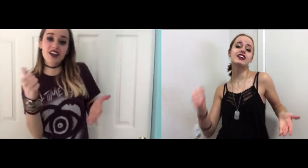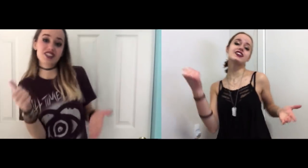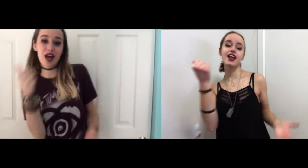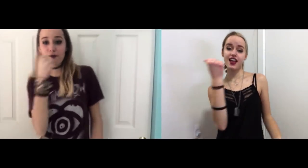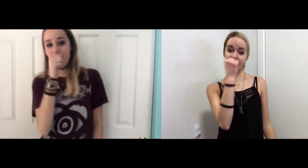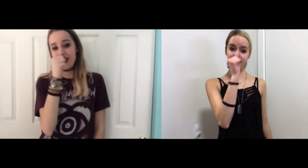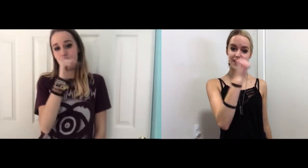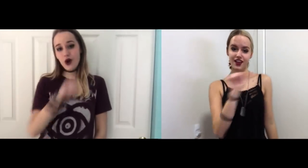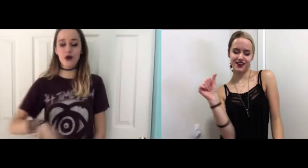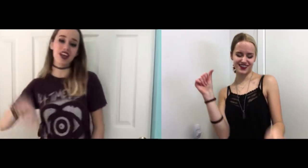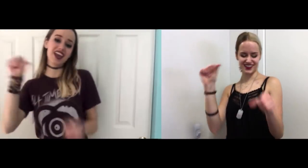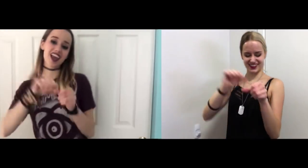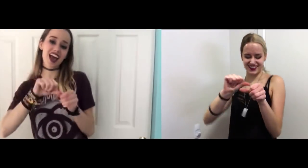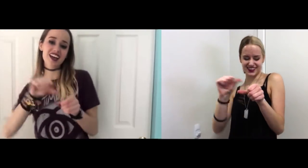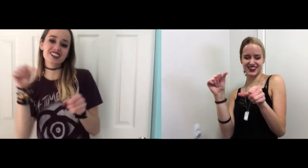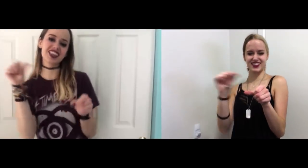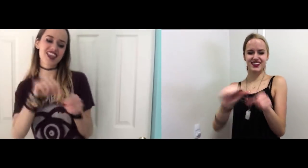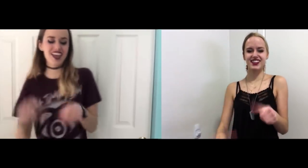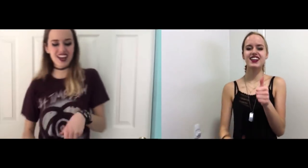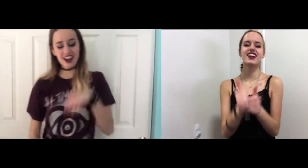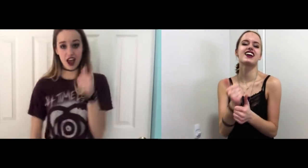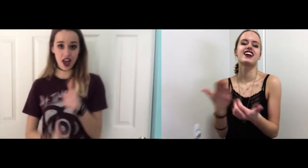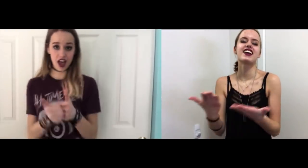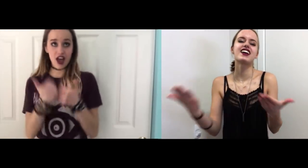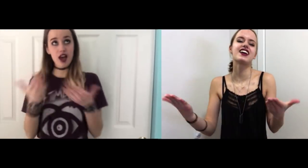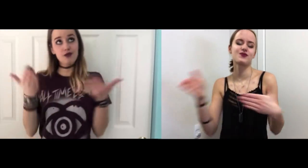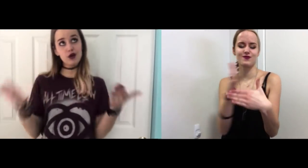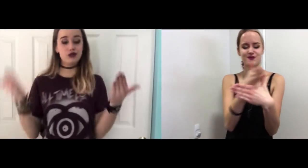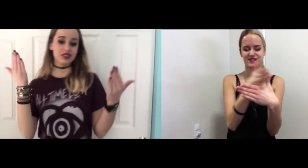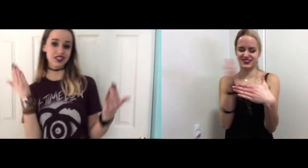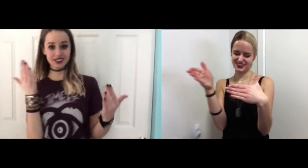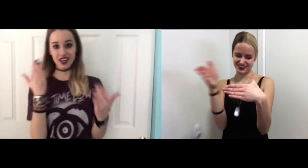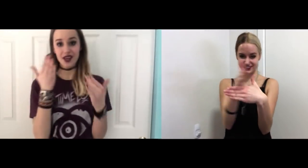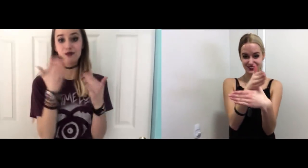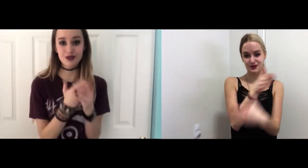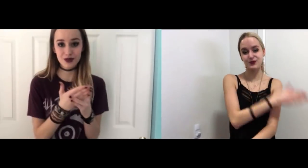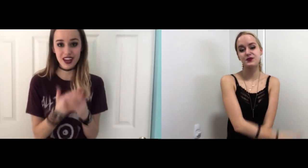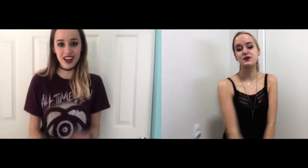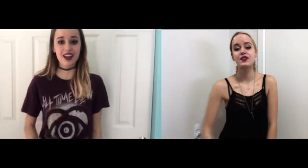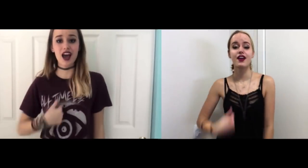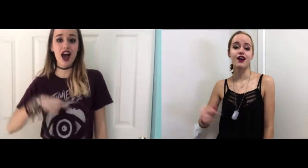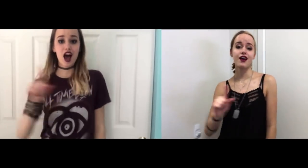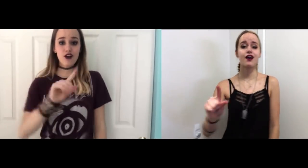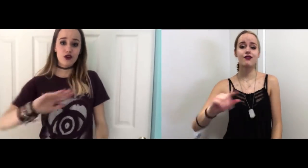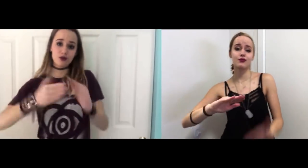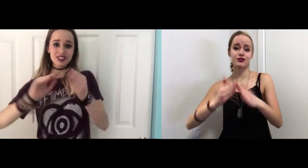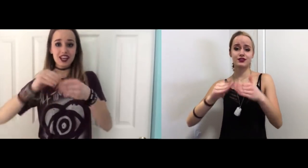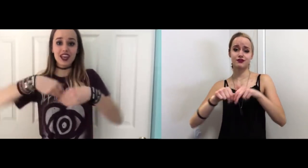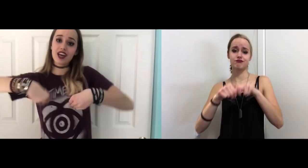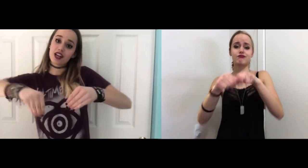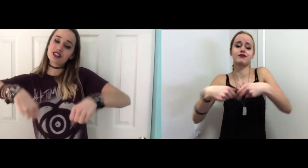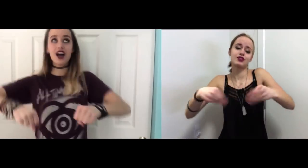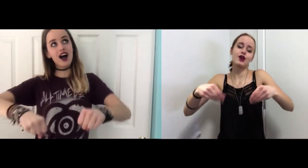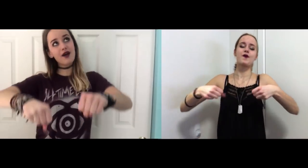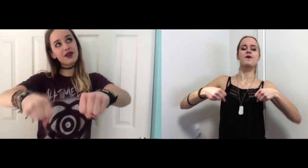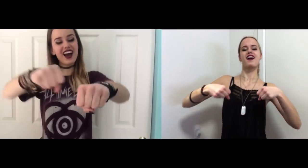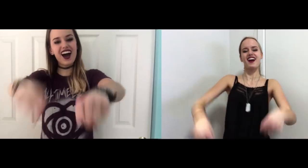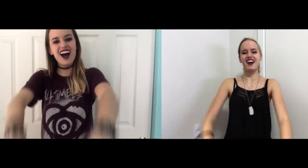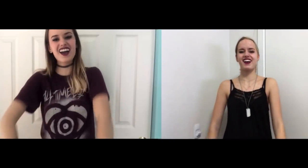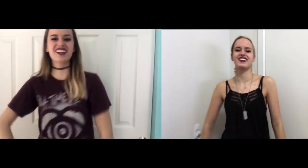Champagne, cocaine, gasoline! And most things in between! I roam the city in a shopping cart,